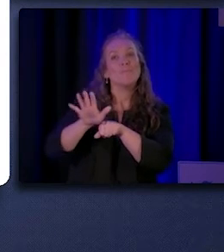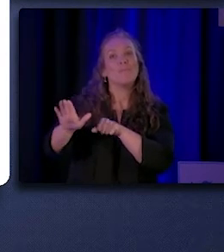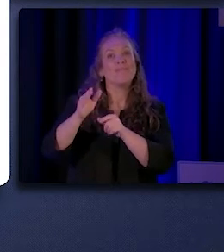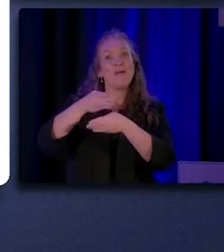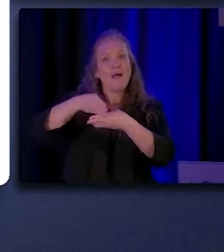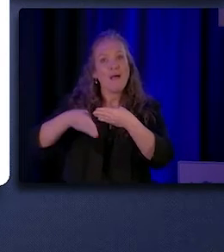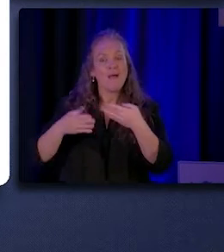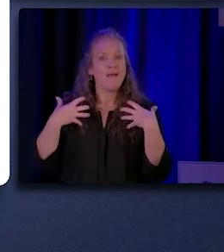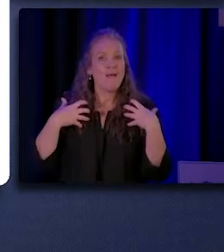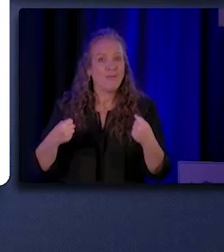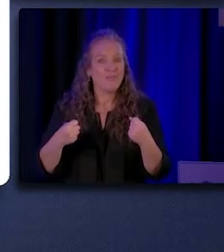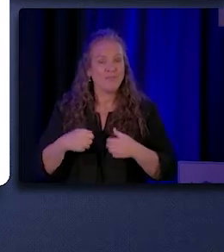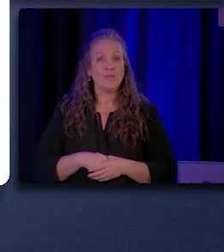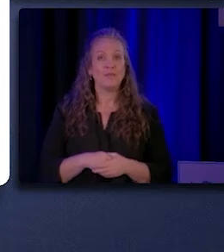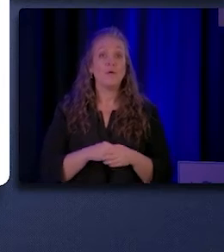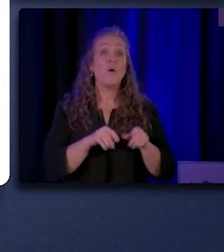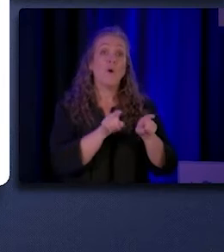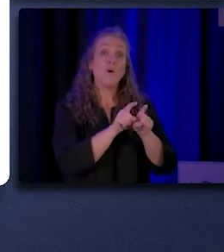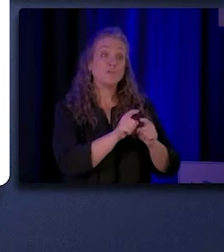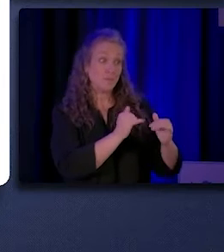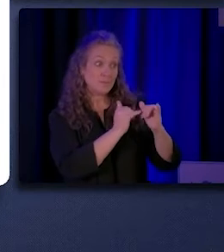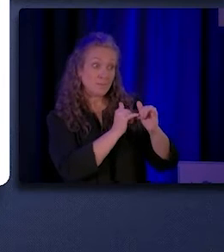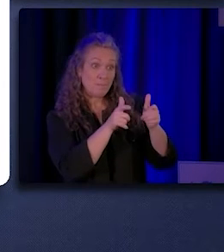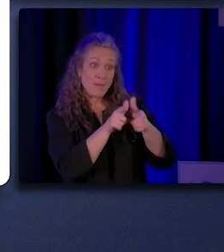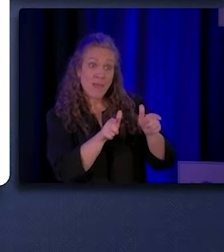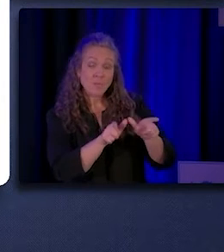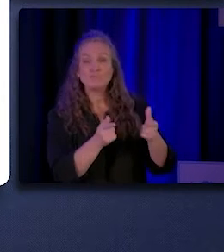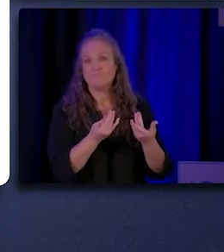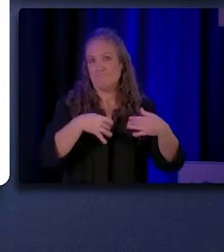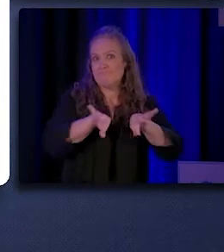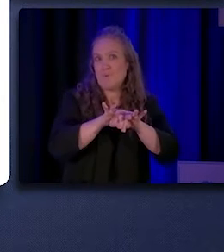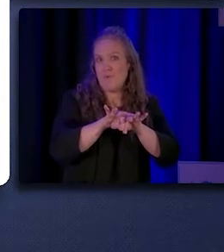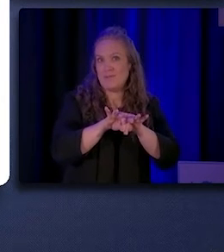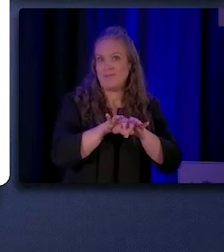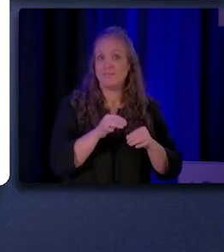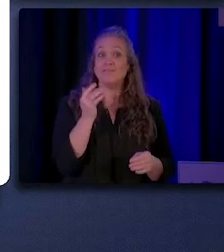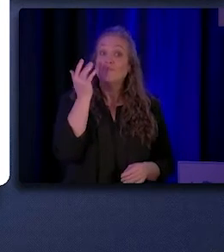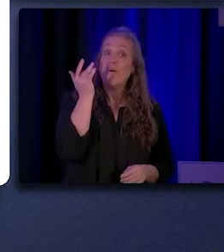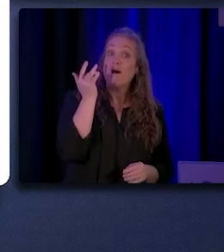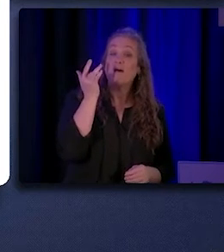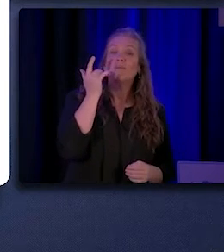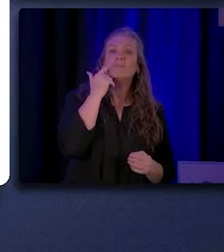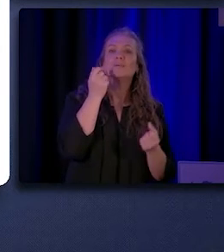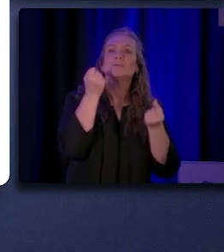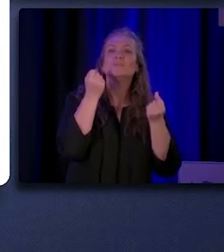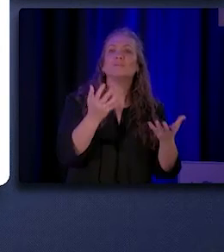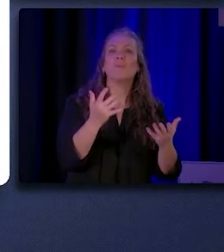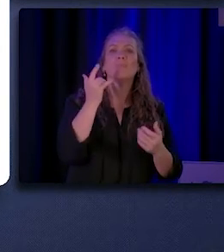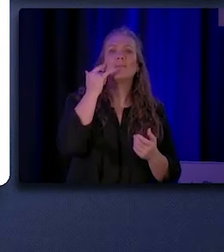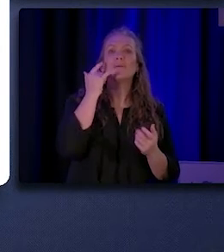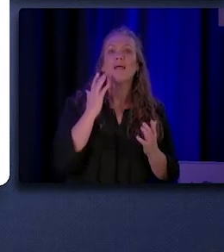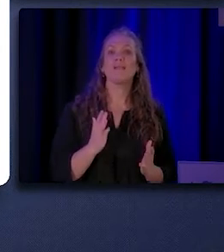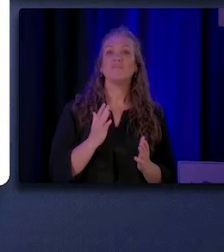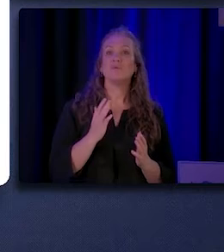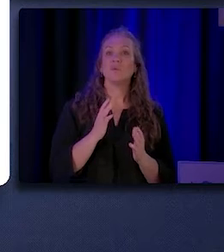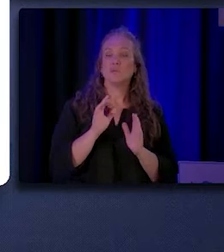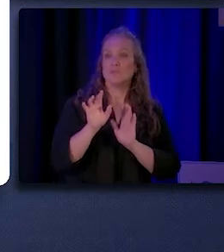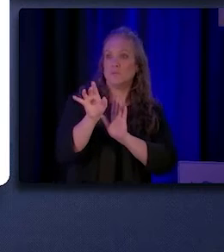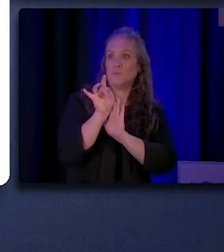We also know that shared language is important, all the more so because so many Californians choose to receive access to healthcare